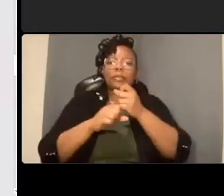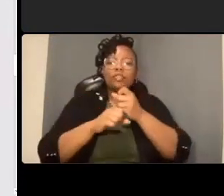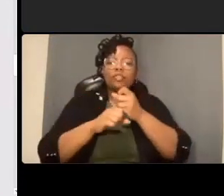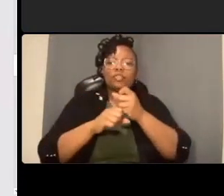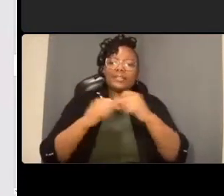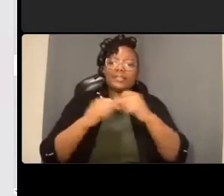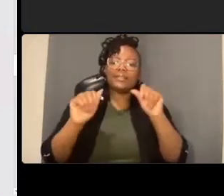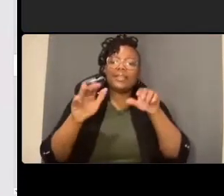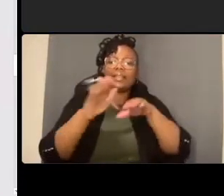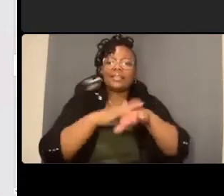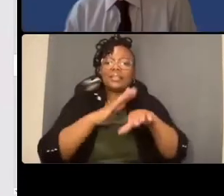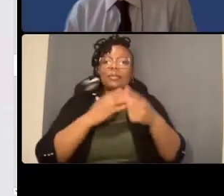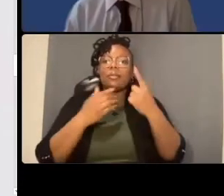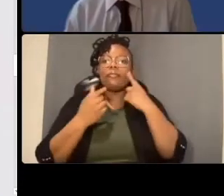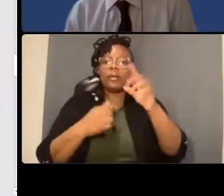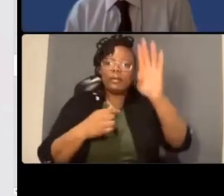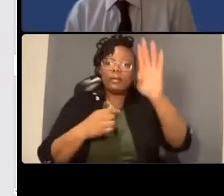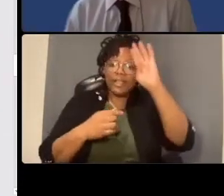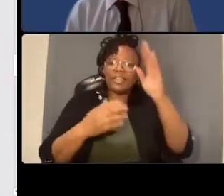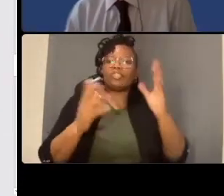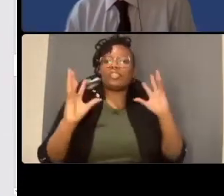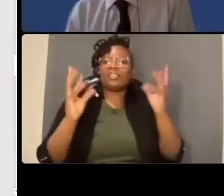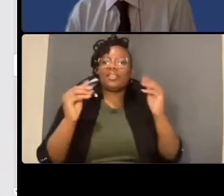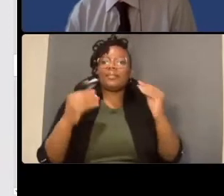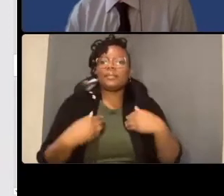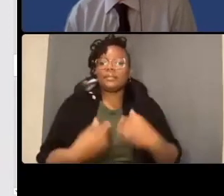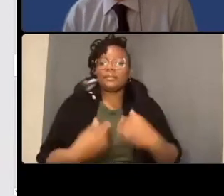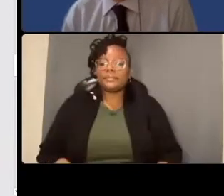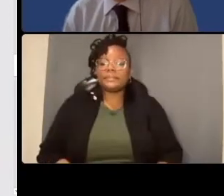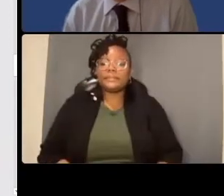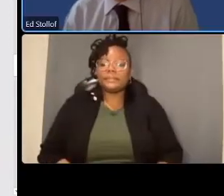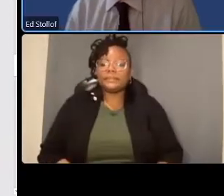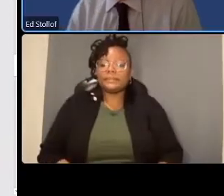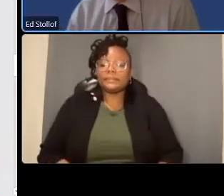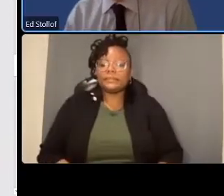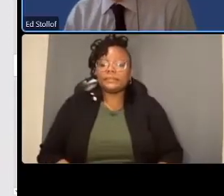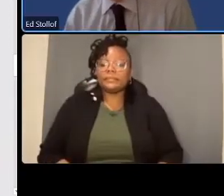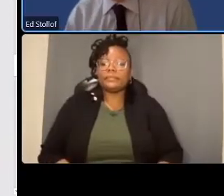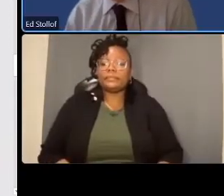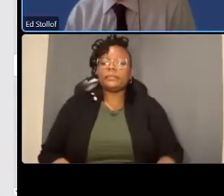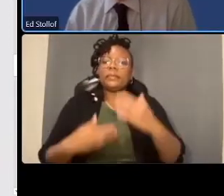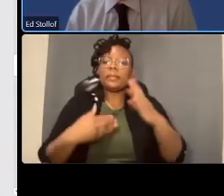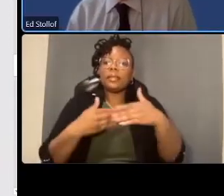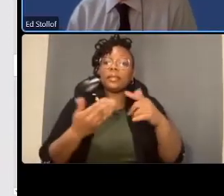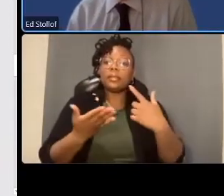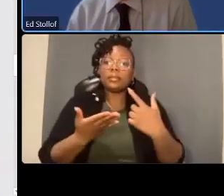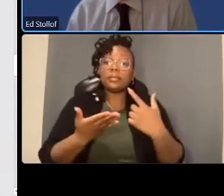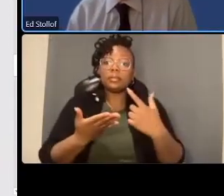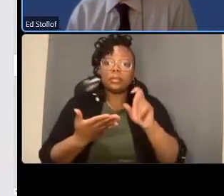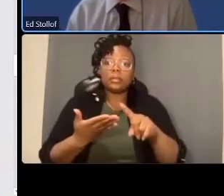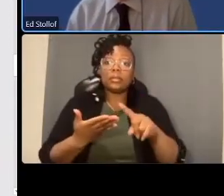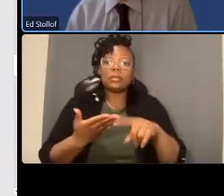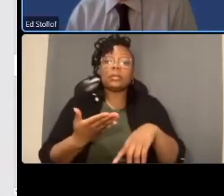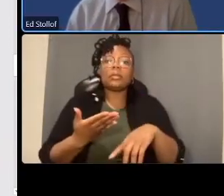next question will the existing strategies eg on the west side south of nebraska be eliminated